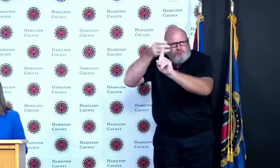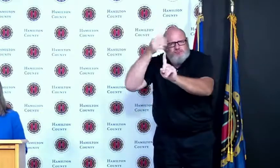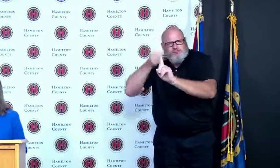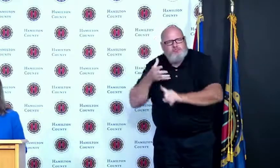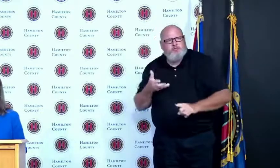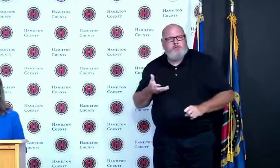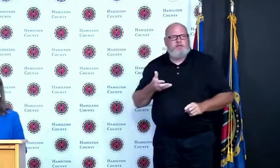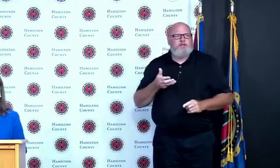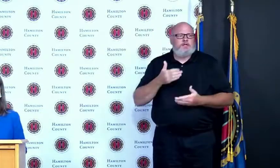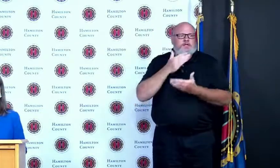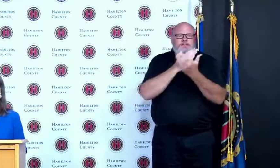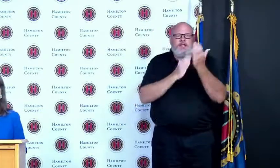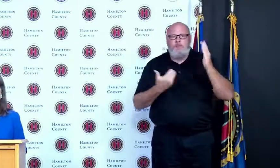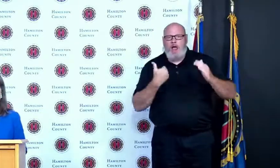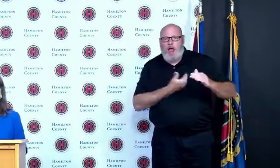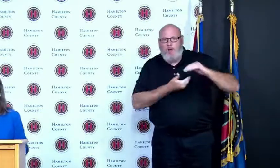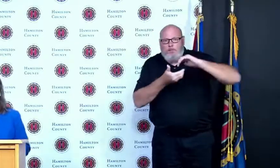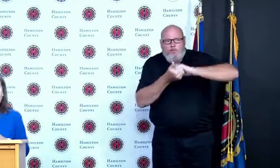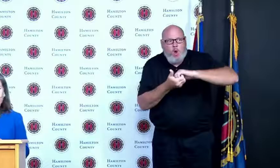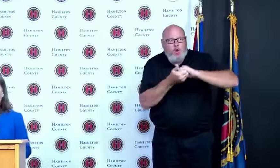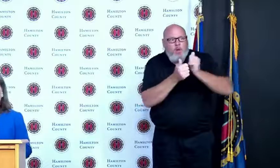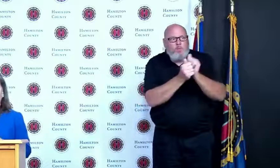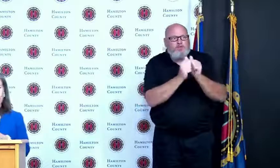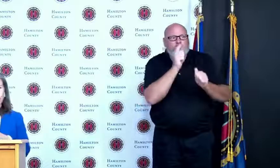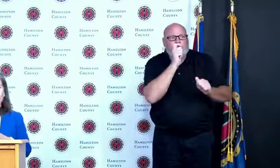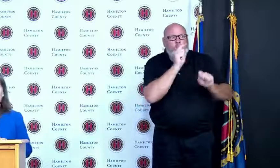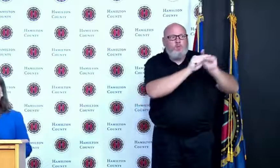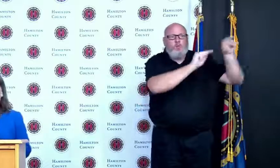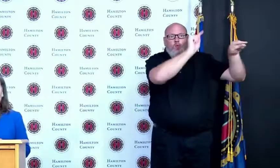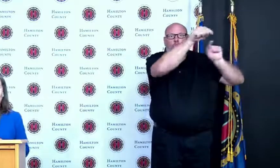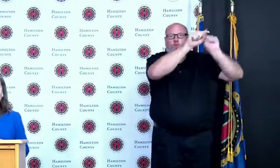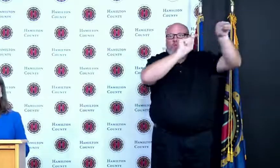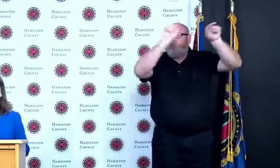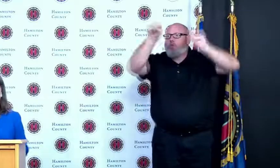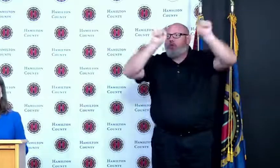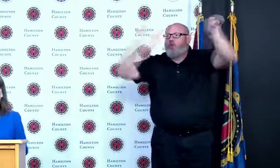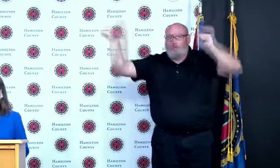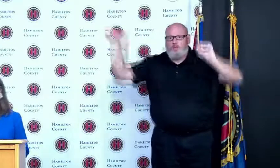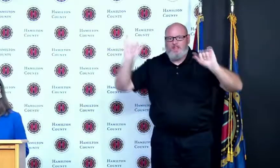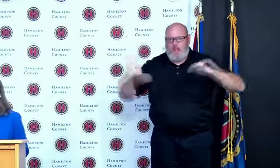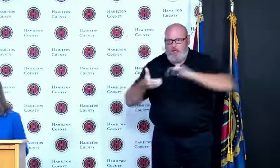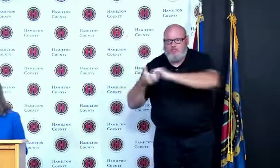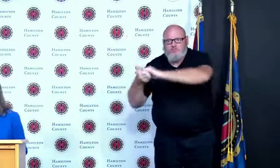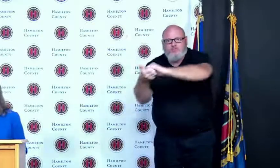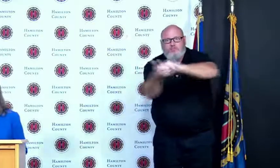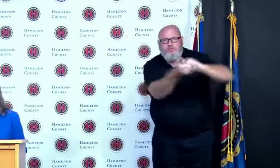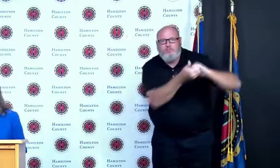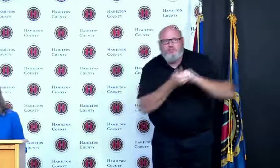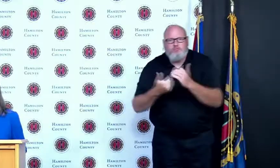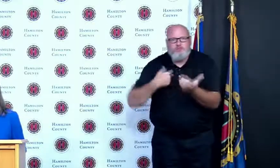first Commissioner Alicia Reece who was back and forth in it with the briefings here lately